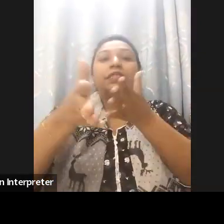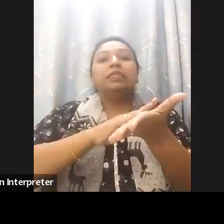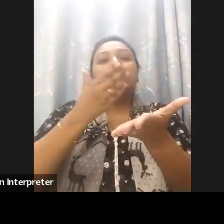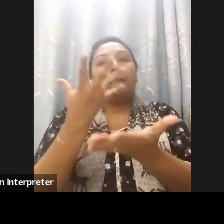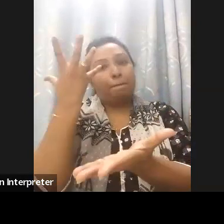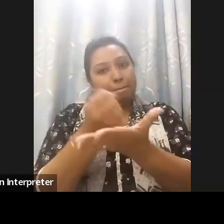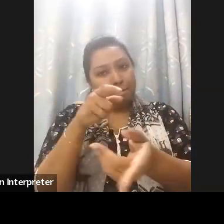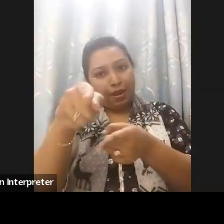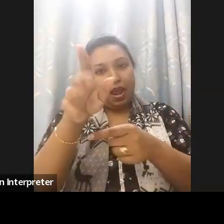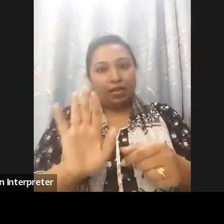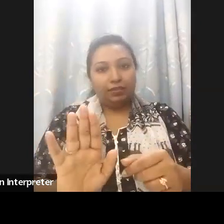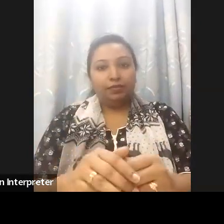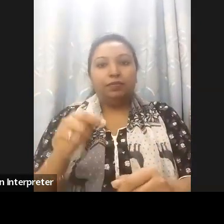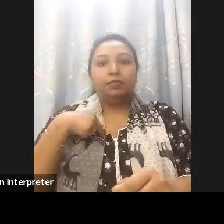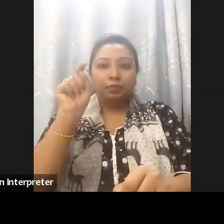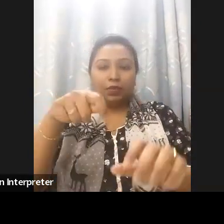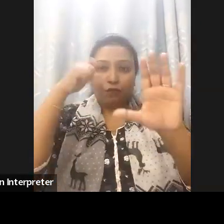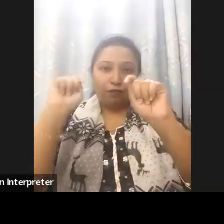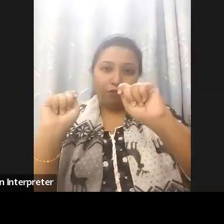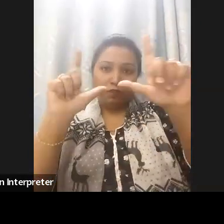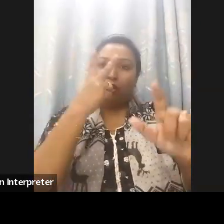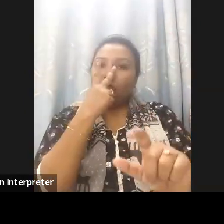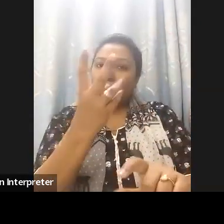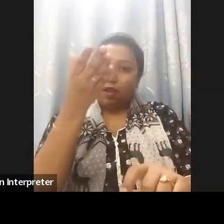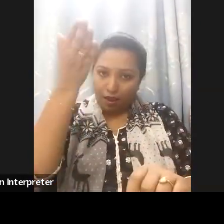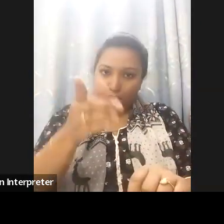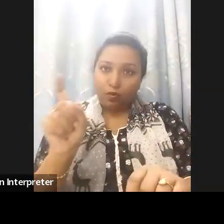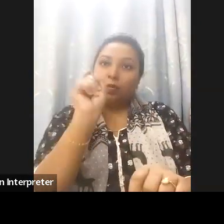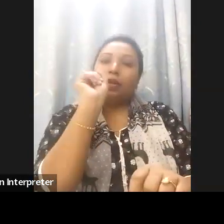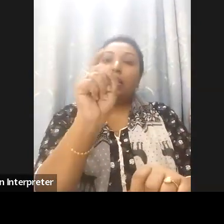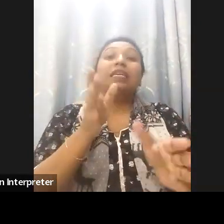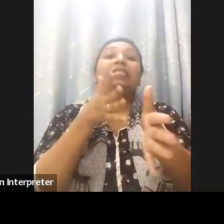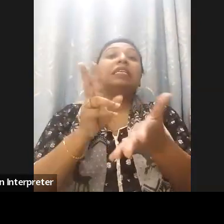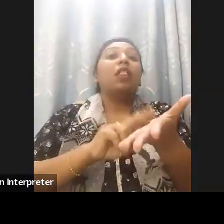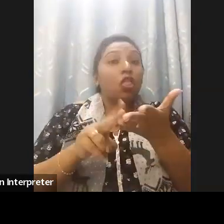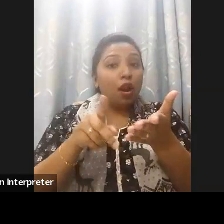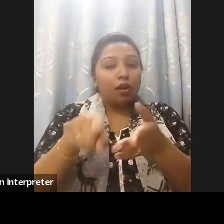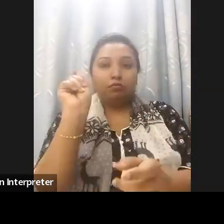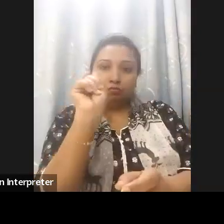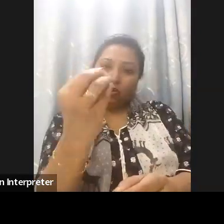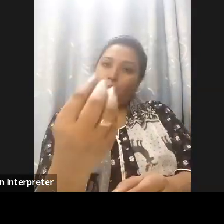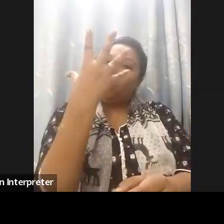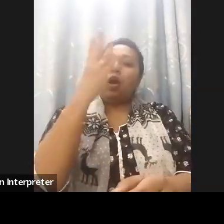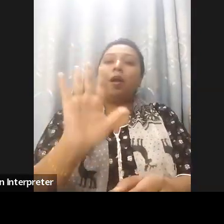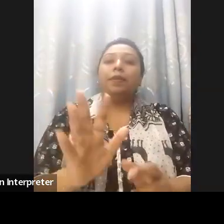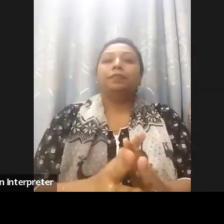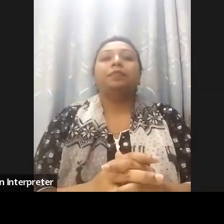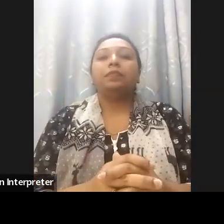pin the video of the Interpreter by right clicking on it as a suggestion. I would like to remind our